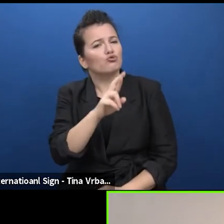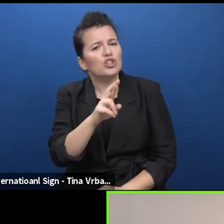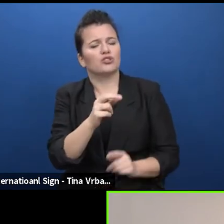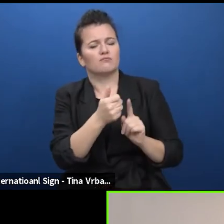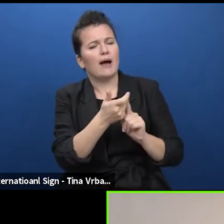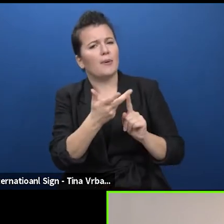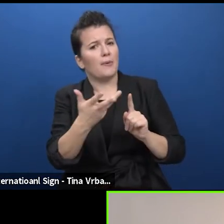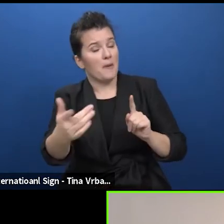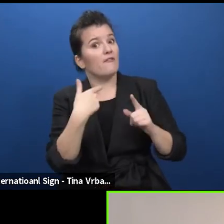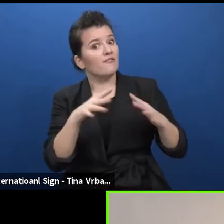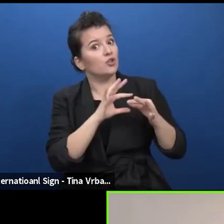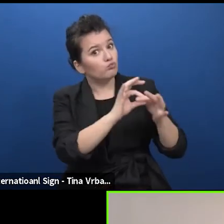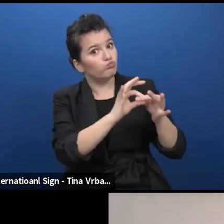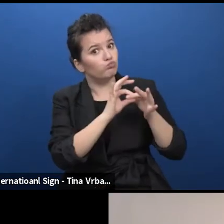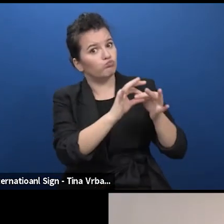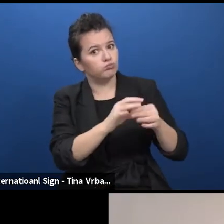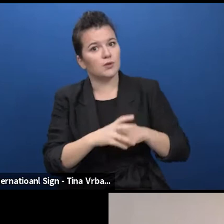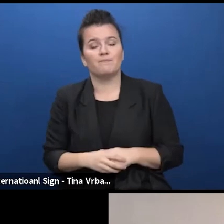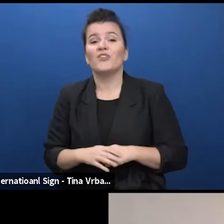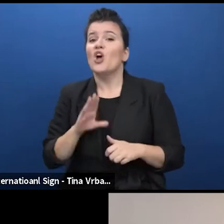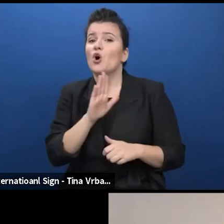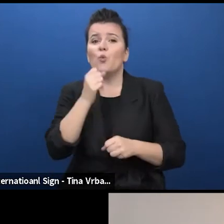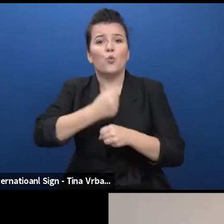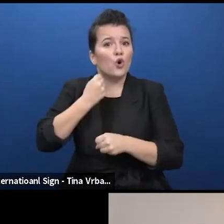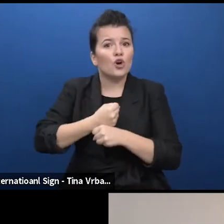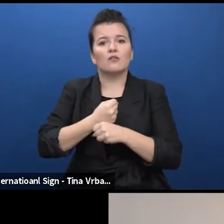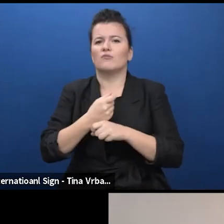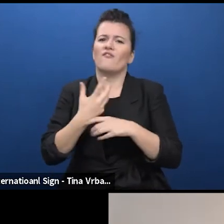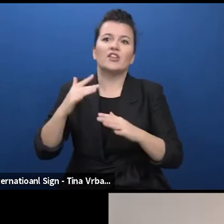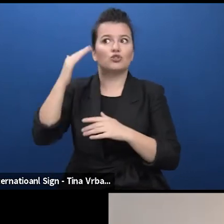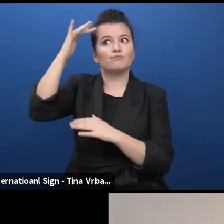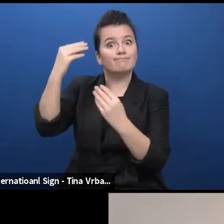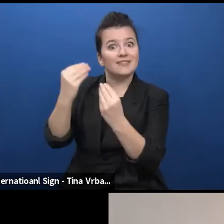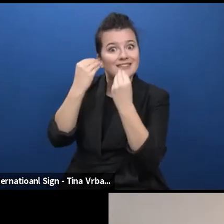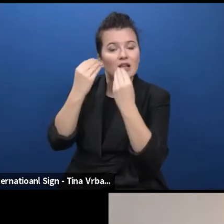During her work at the theater she studied theater theory and completed the dissertation on